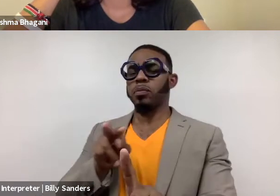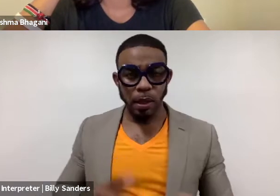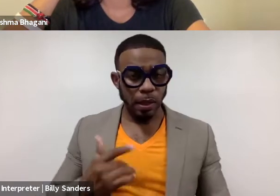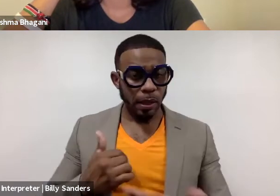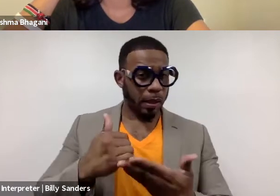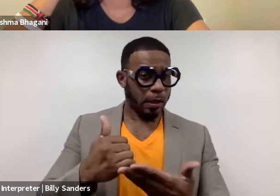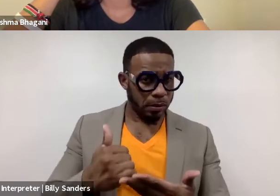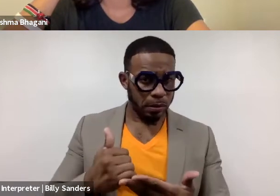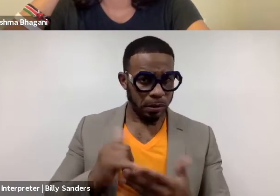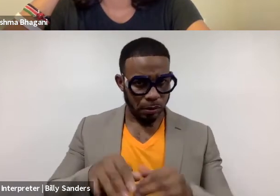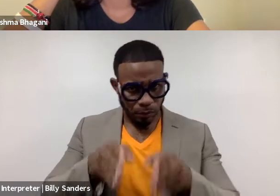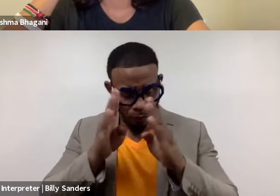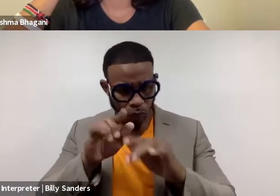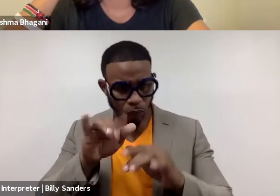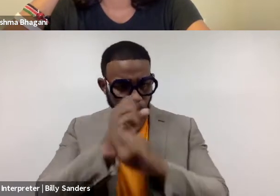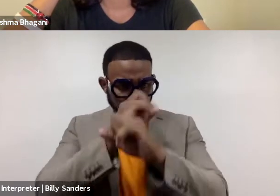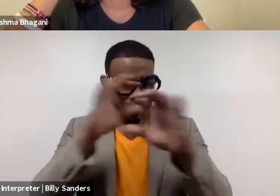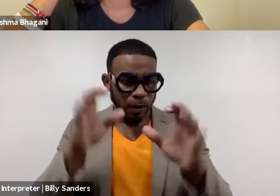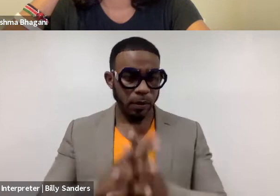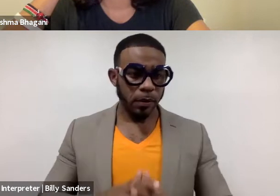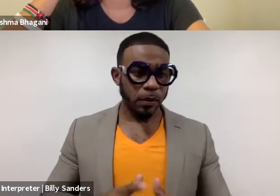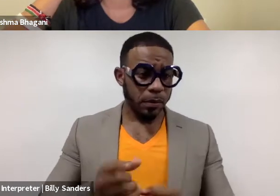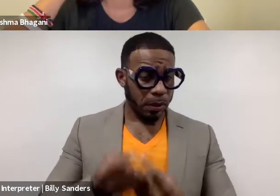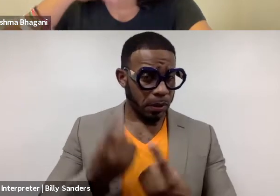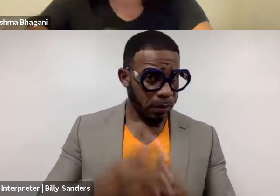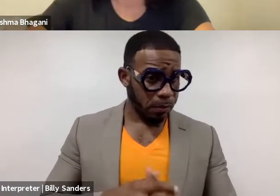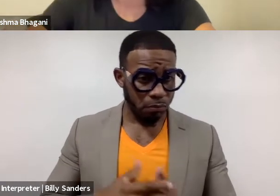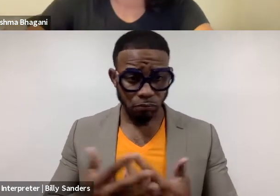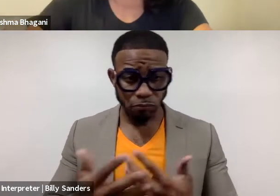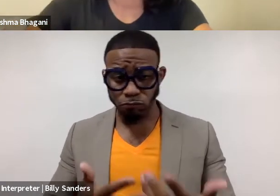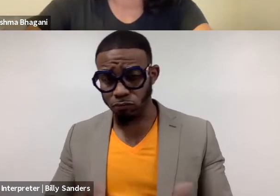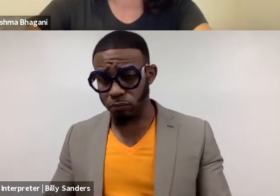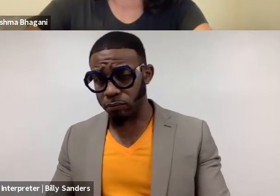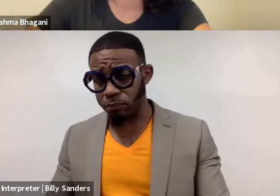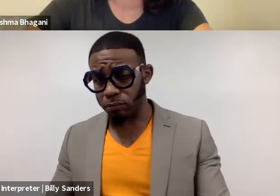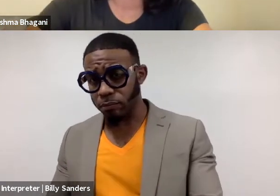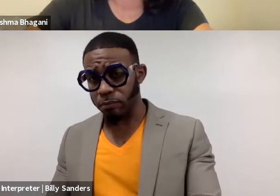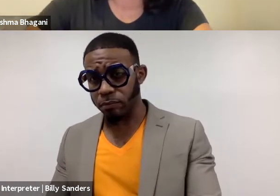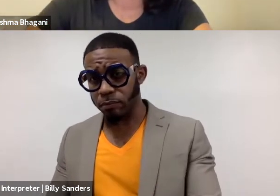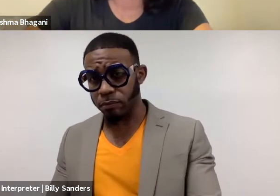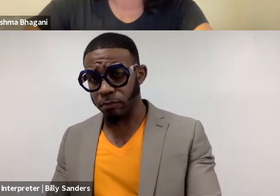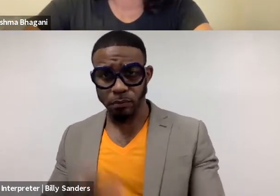to stay focused to your vision? If that makes sense at all. If there is any at all.